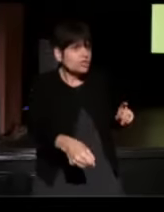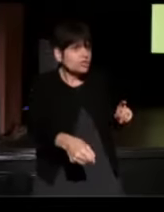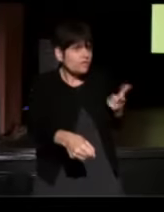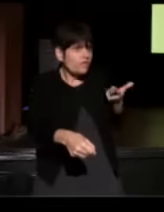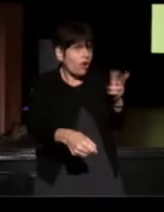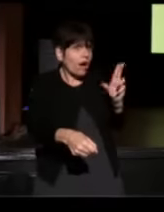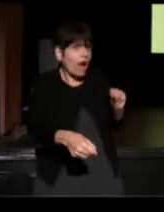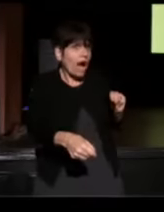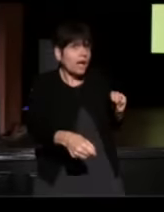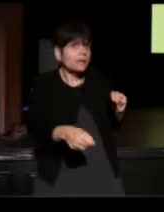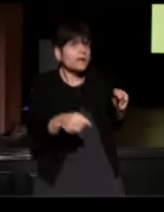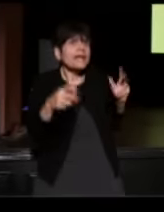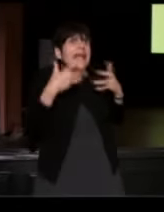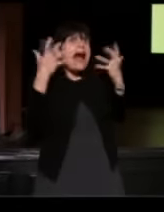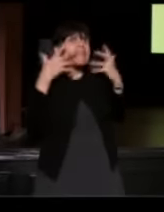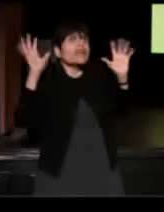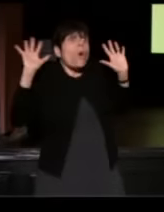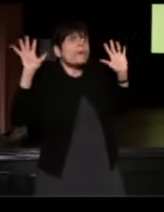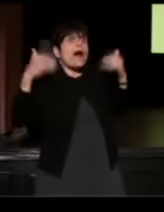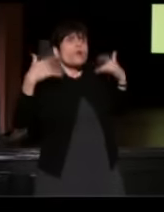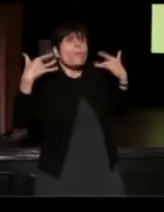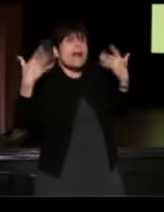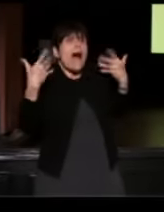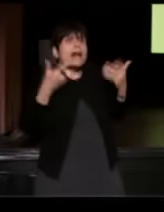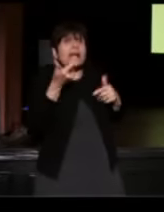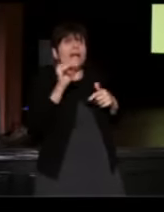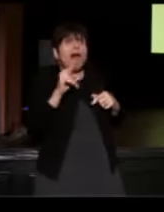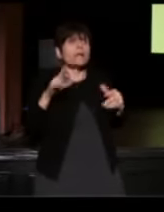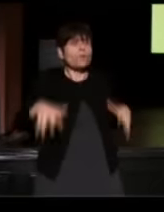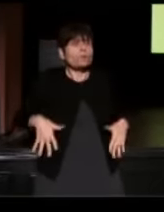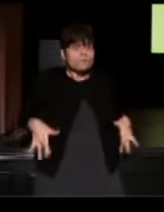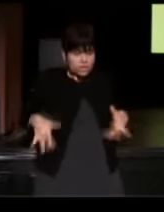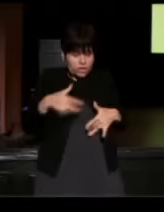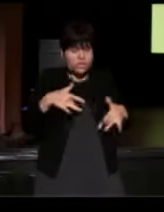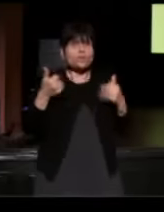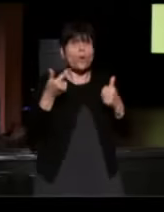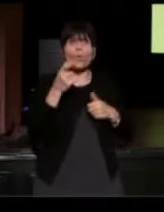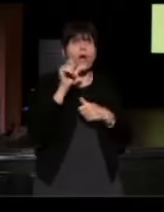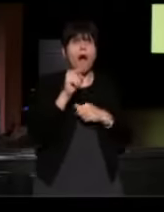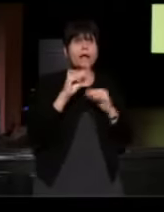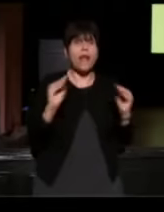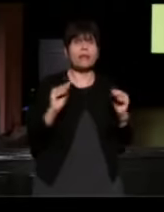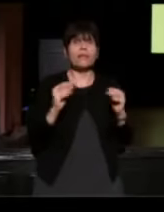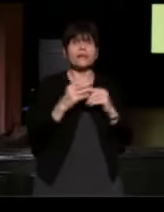I immediately started yelling, "No, I'm not! I'm not reaching for anything!" And I remember an officer say,